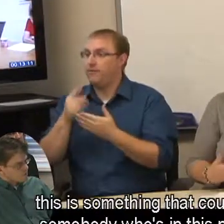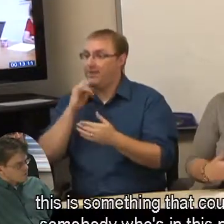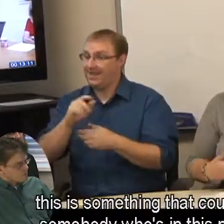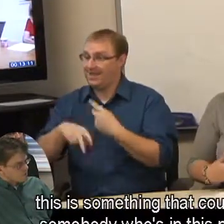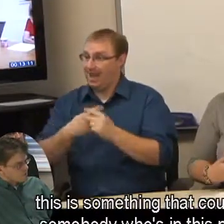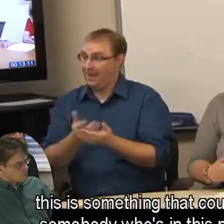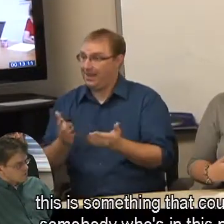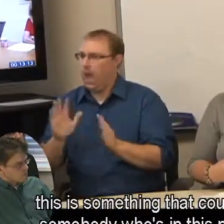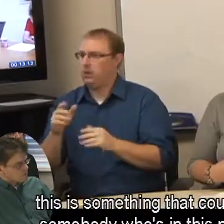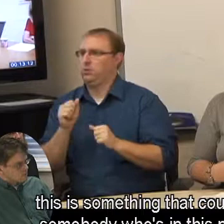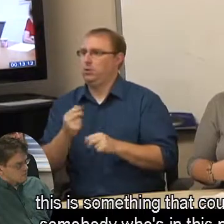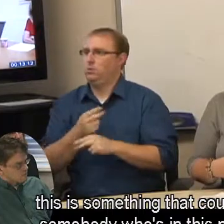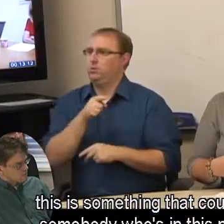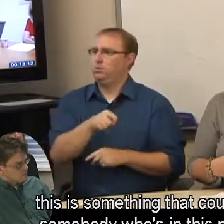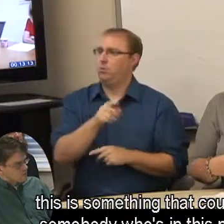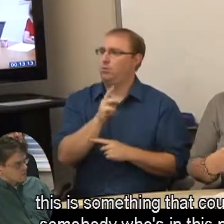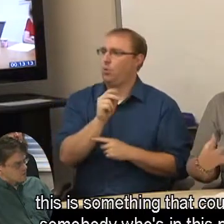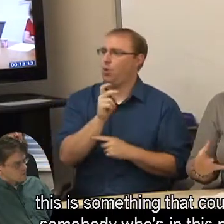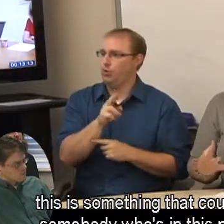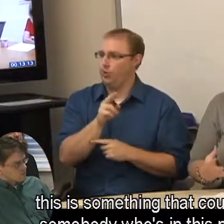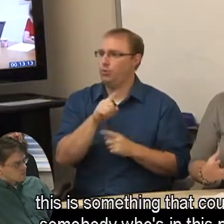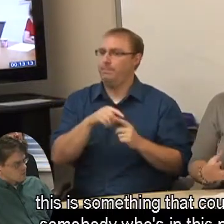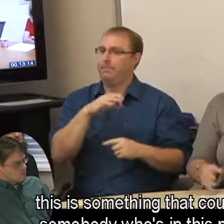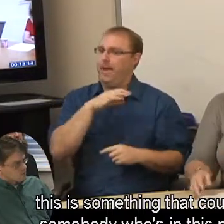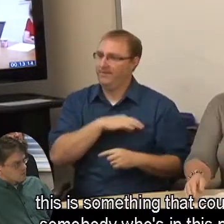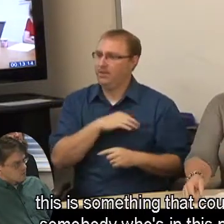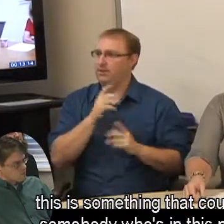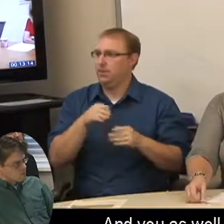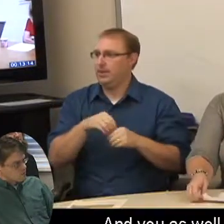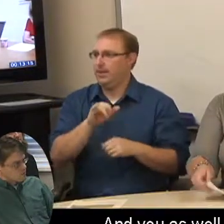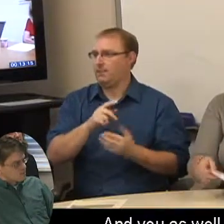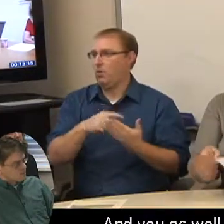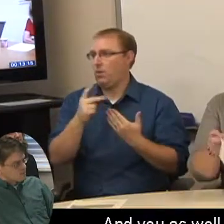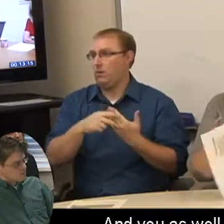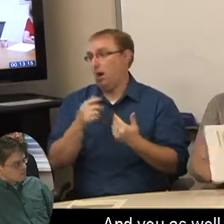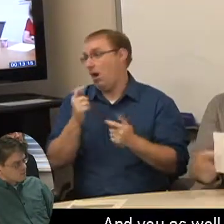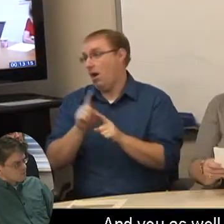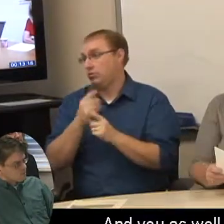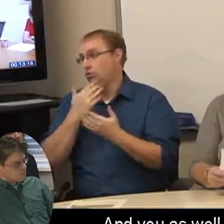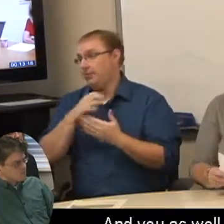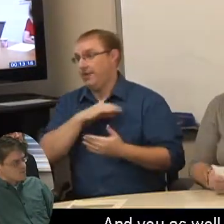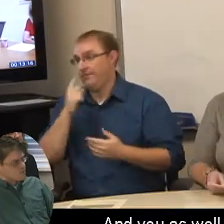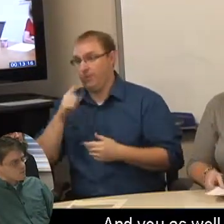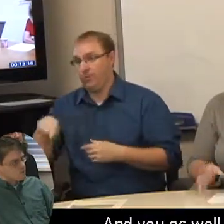this is something that could benefit somebody who's in this program. And you as well.